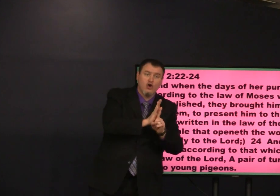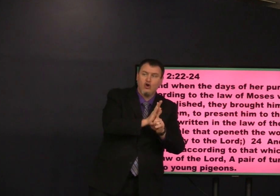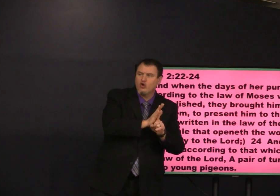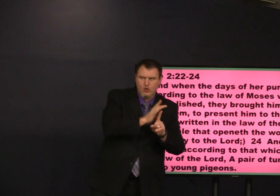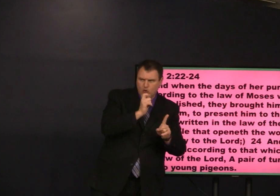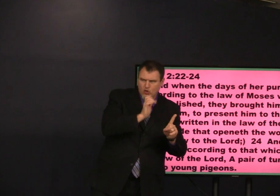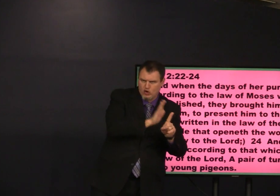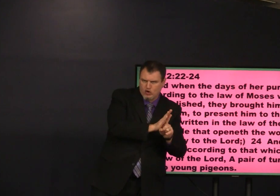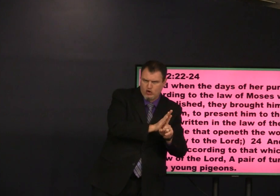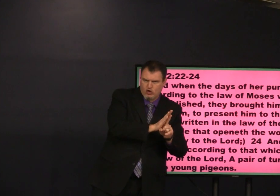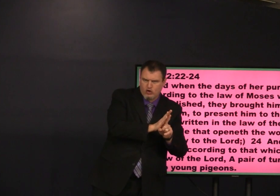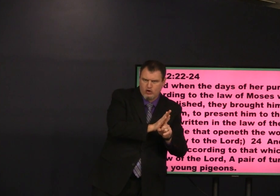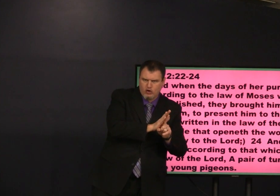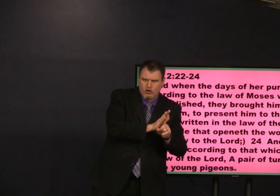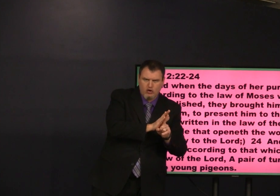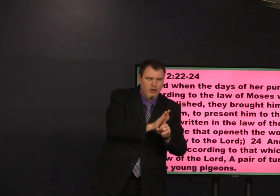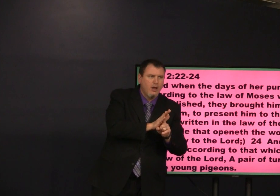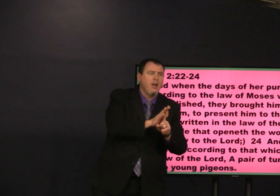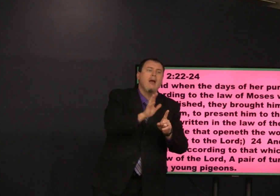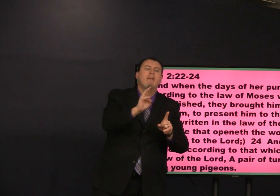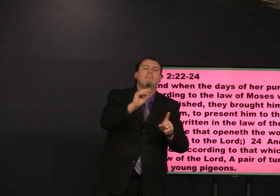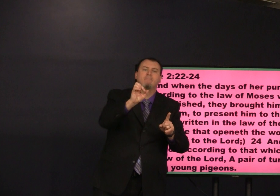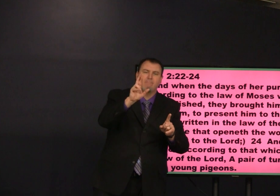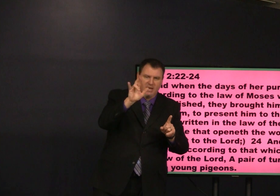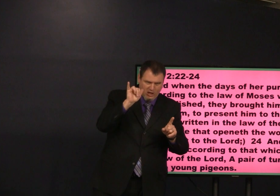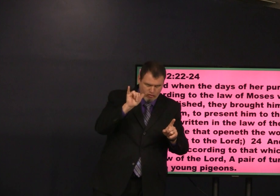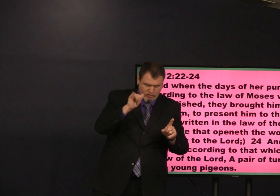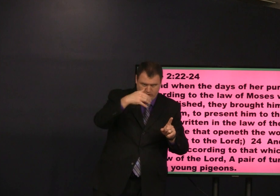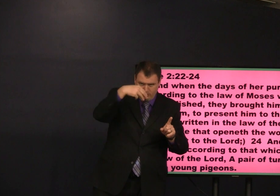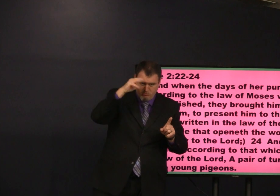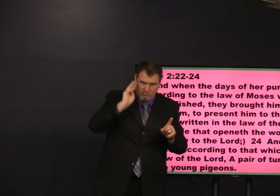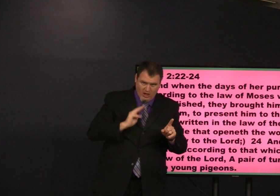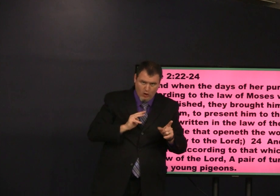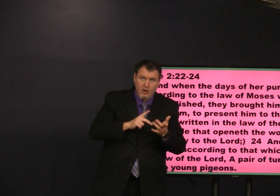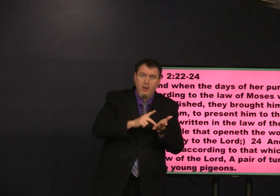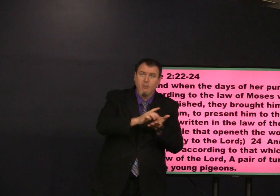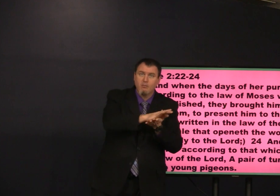so when the days of her purification talking about Mary here